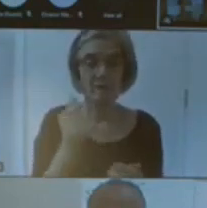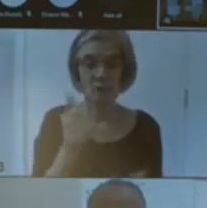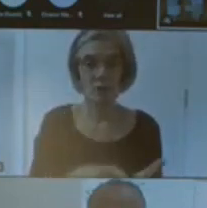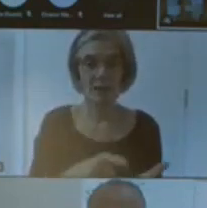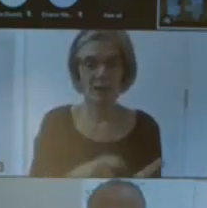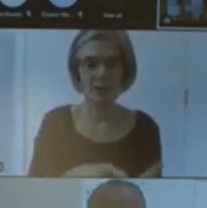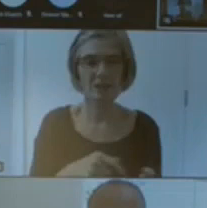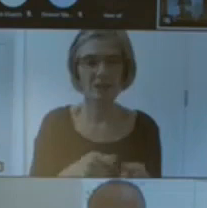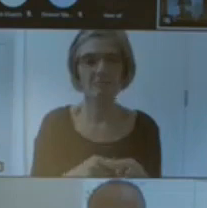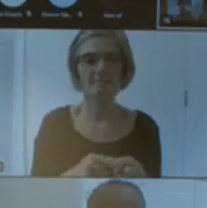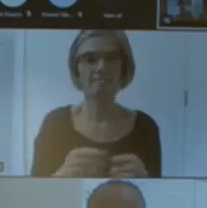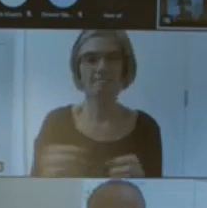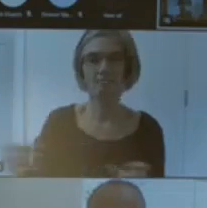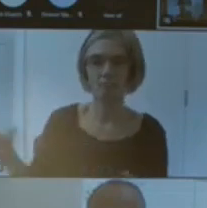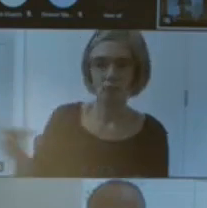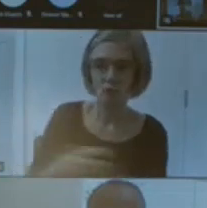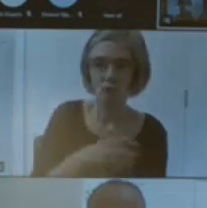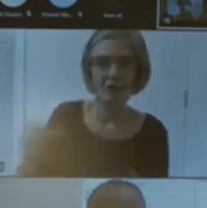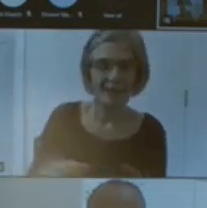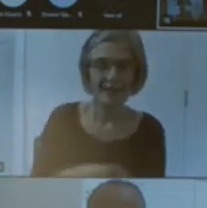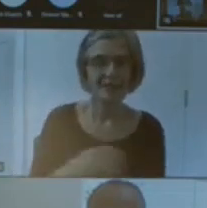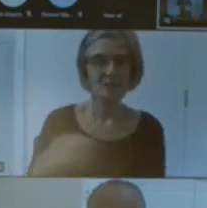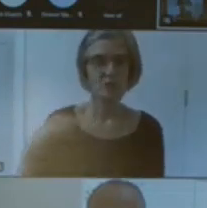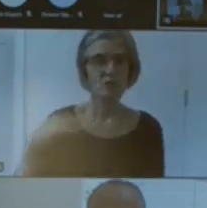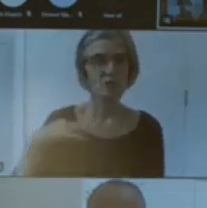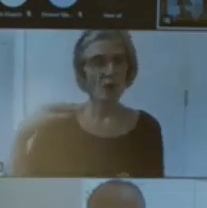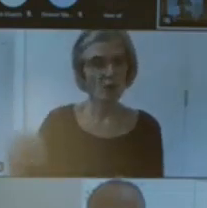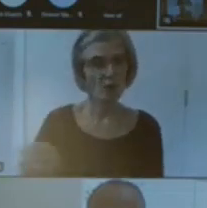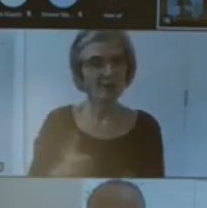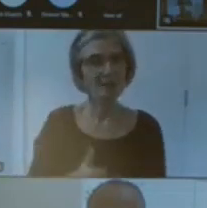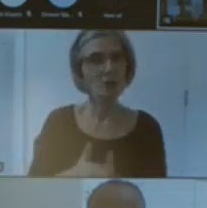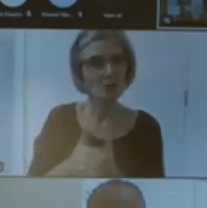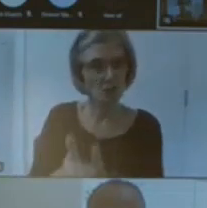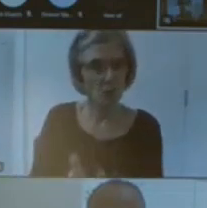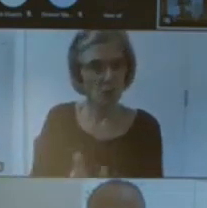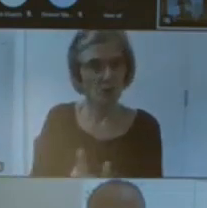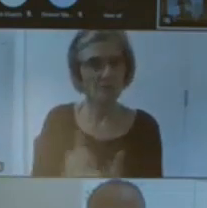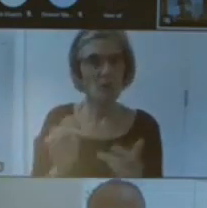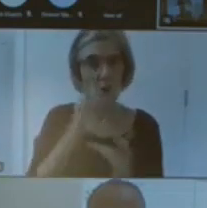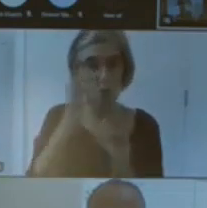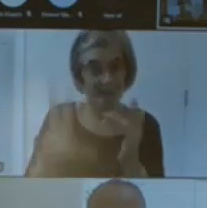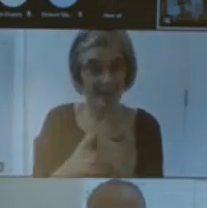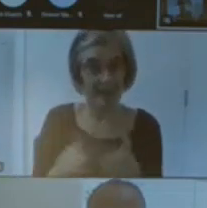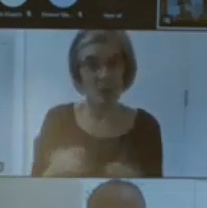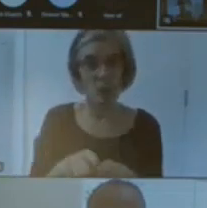Volunteers in the library and remotely bren's really interested in volunteering an activist